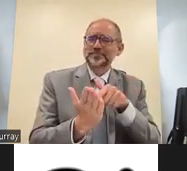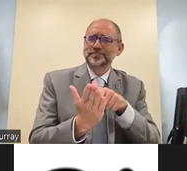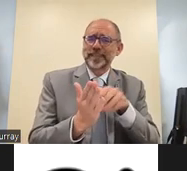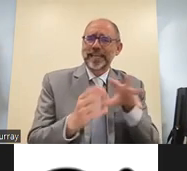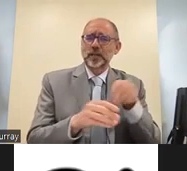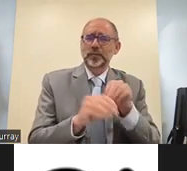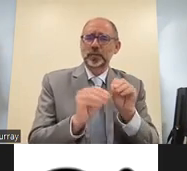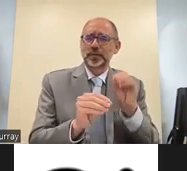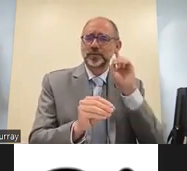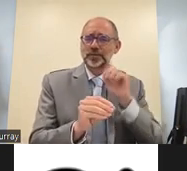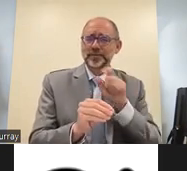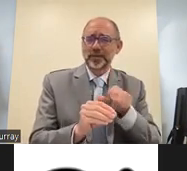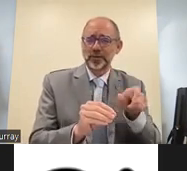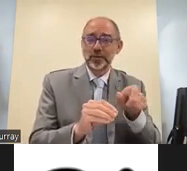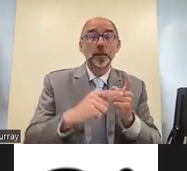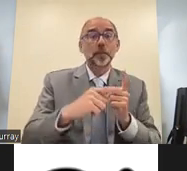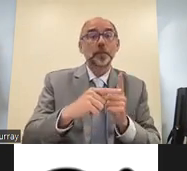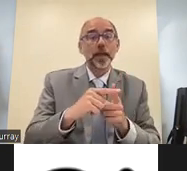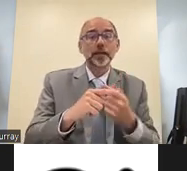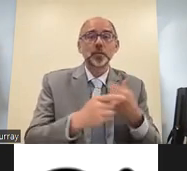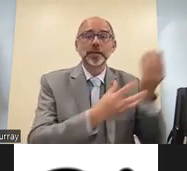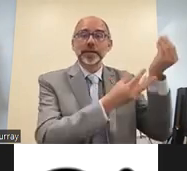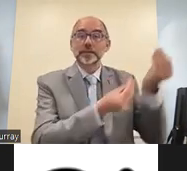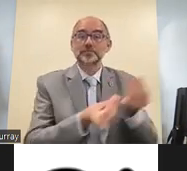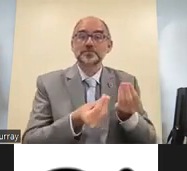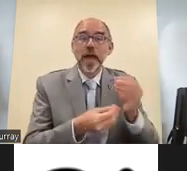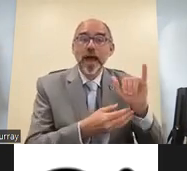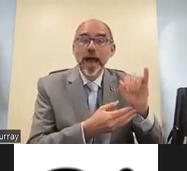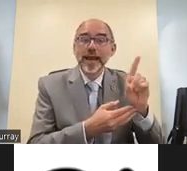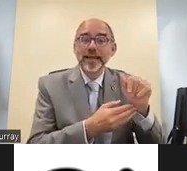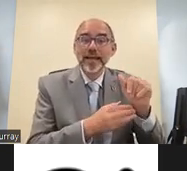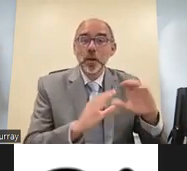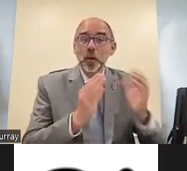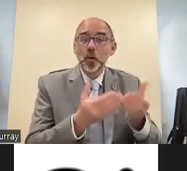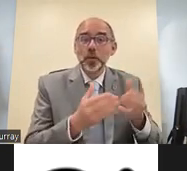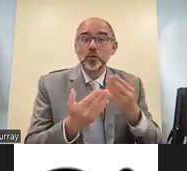members and to bring forward the ida's global research on inclusive education